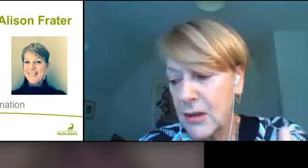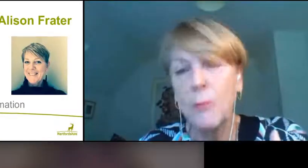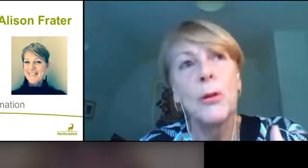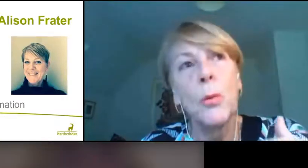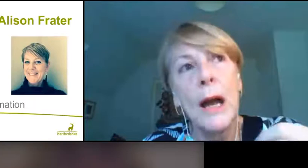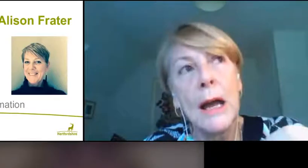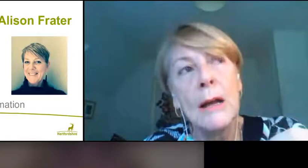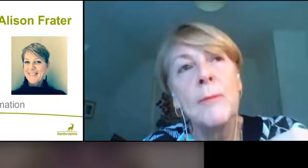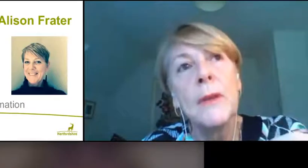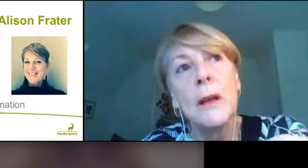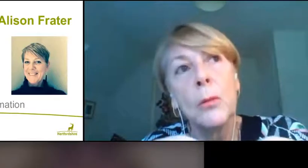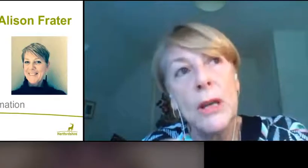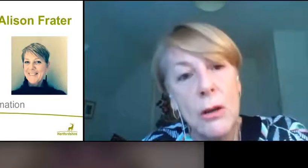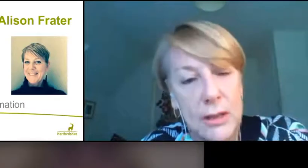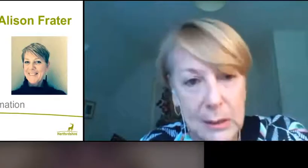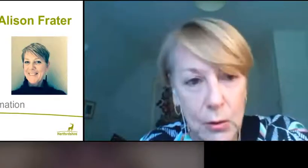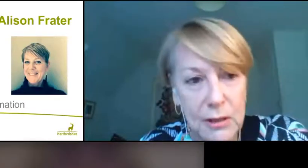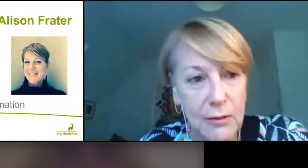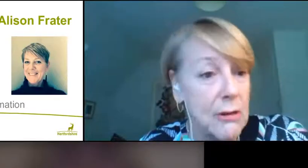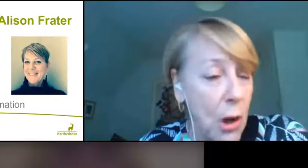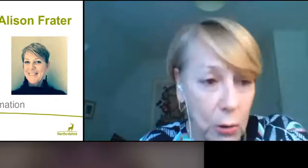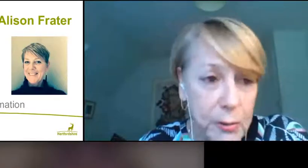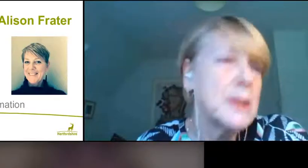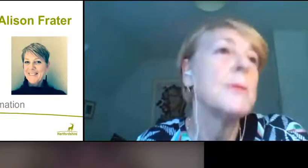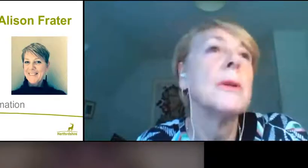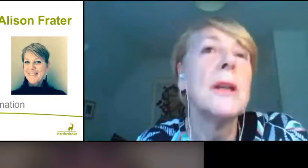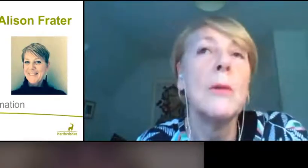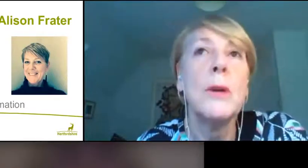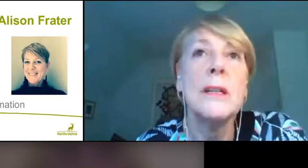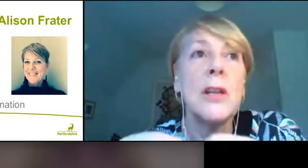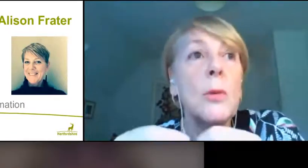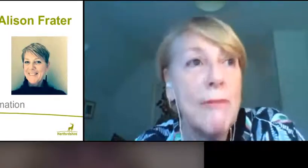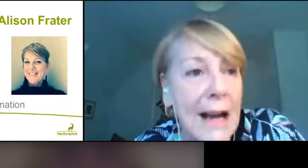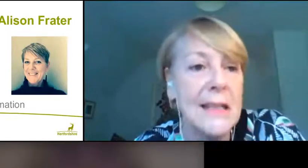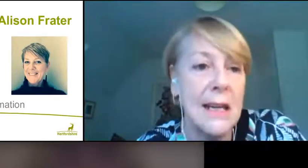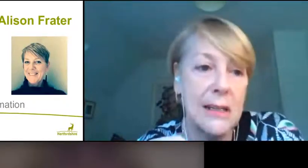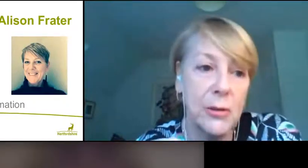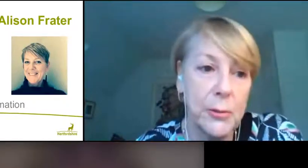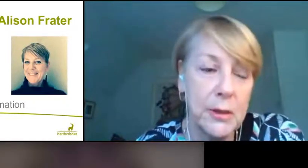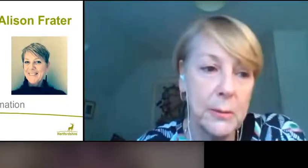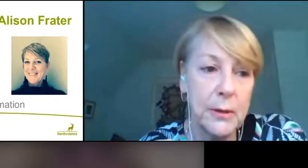example where we know that it's more severe in older people and so we vaccinate older people.